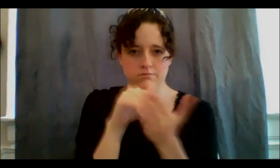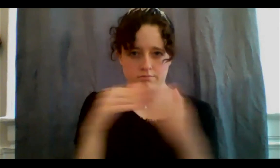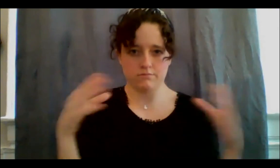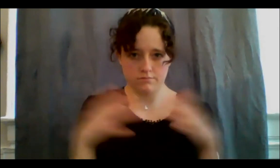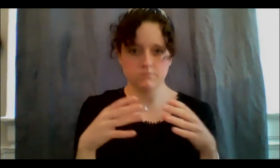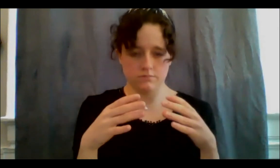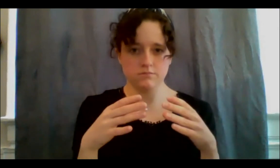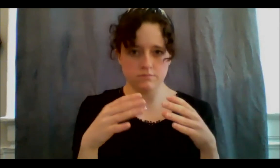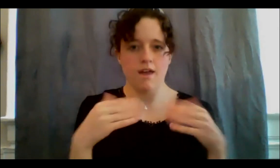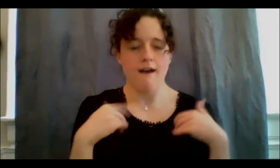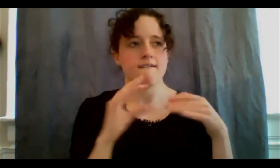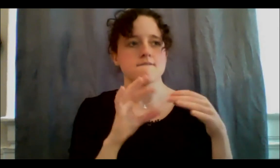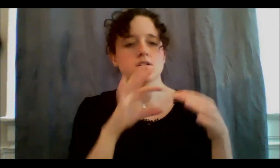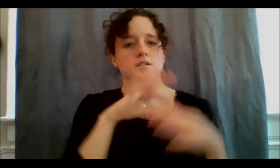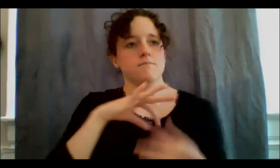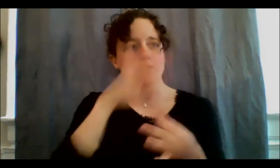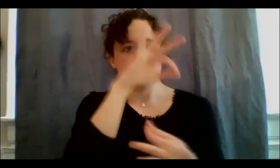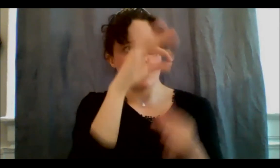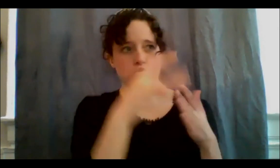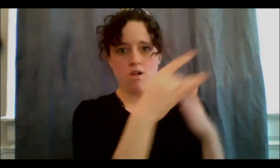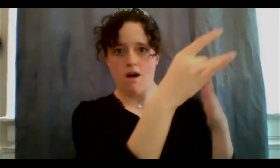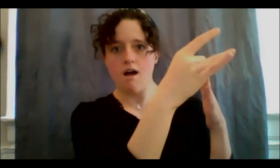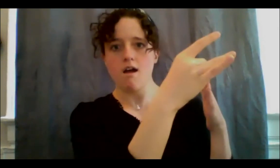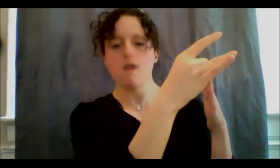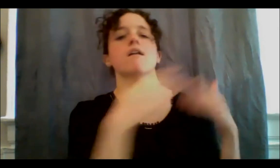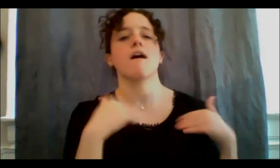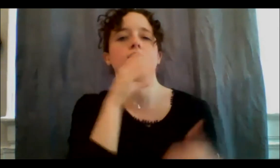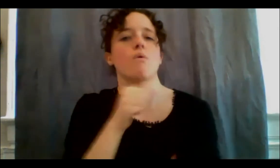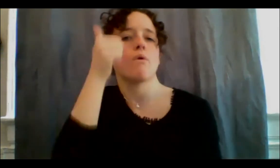an elder's council, so we always have an elder present who opens all the meetings